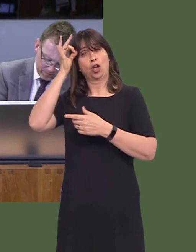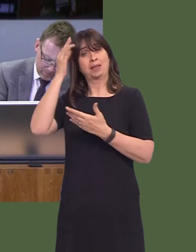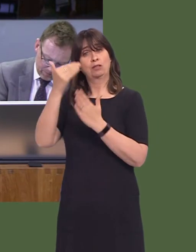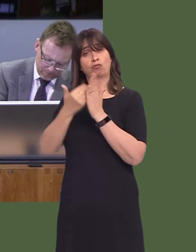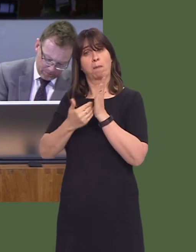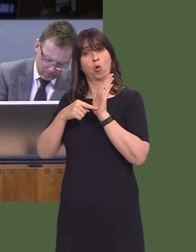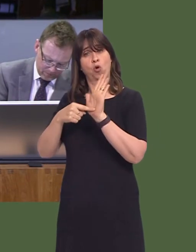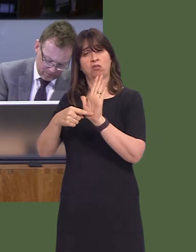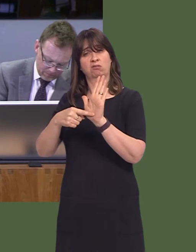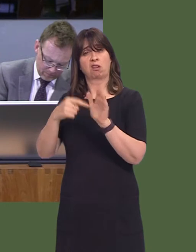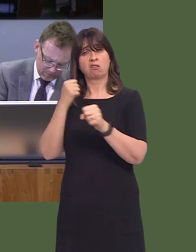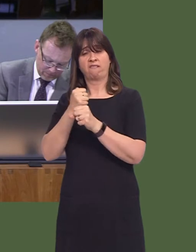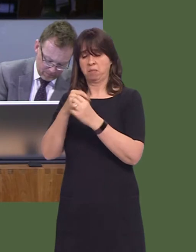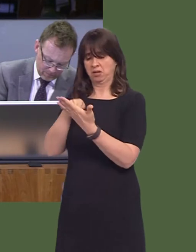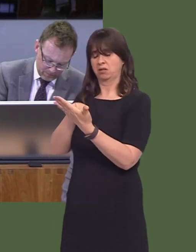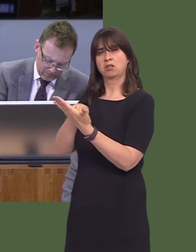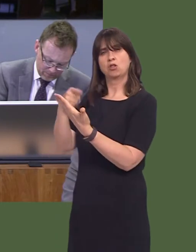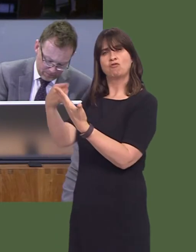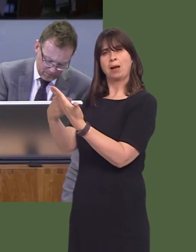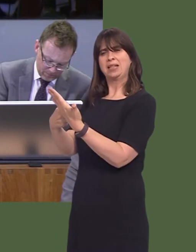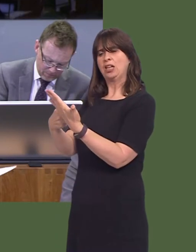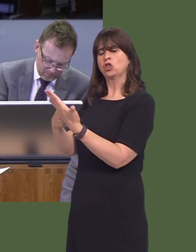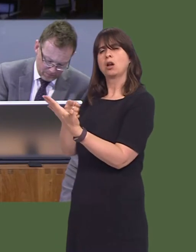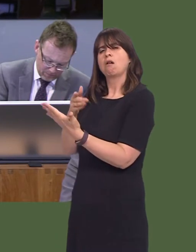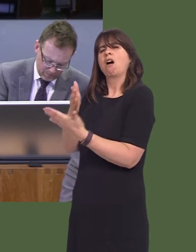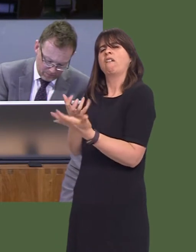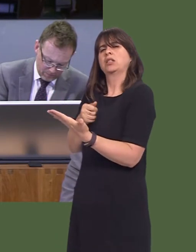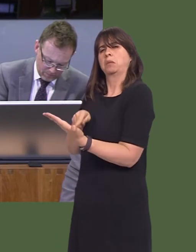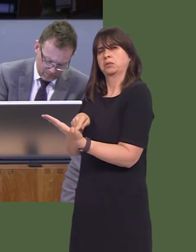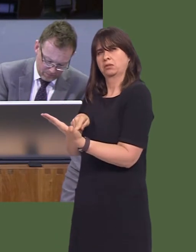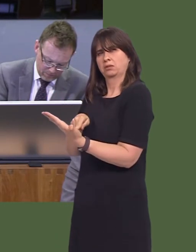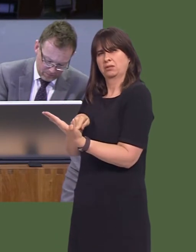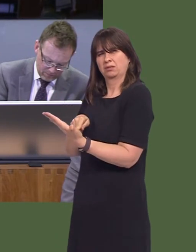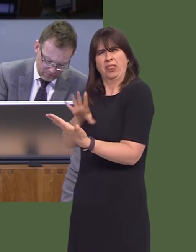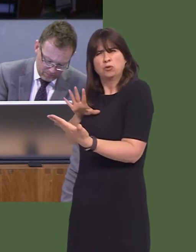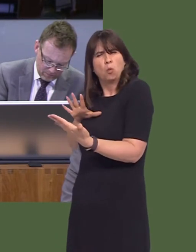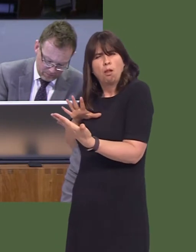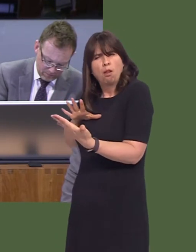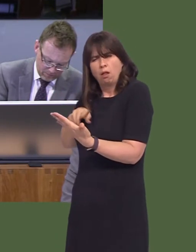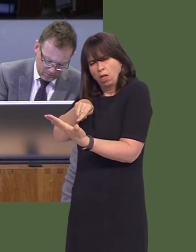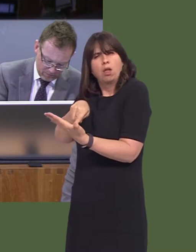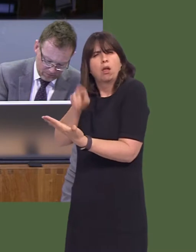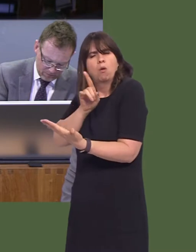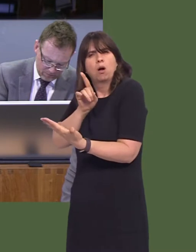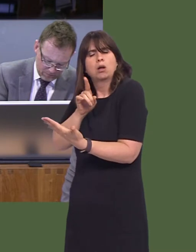only partially accepted one of the recommendations. That was the recommendation to ask for three-year